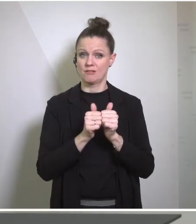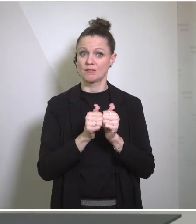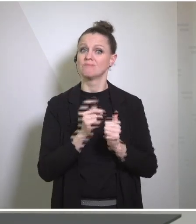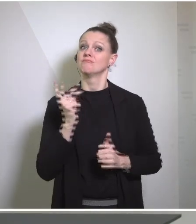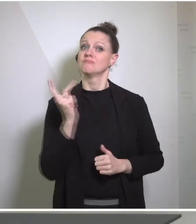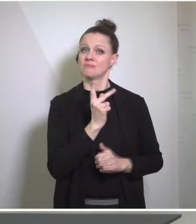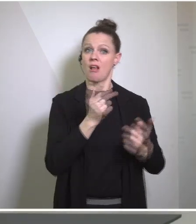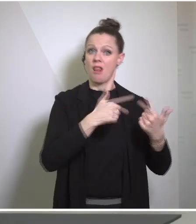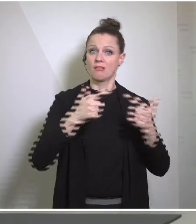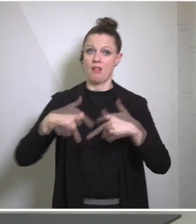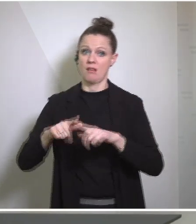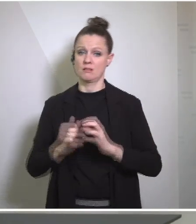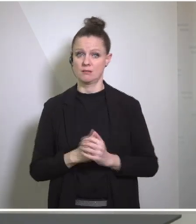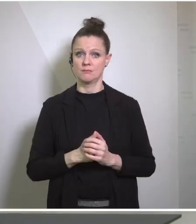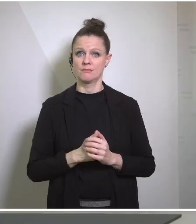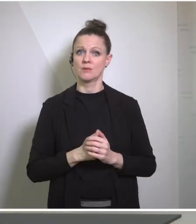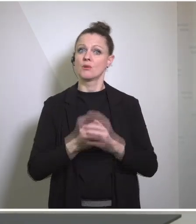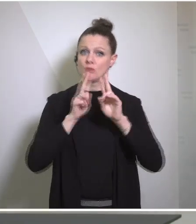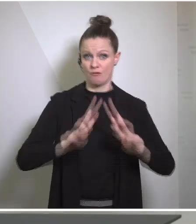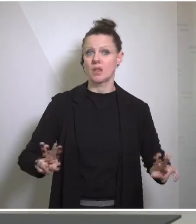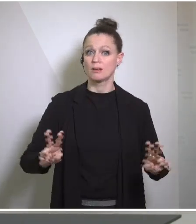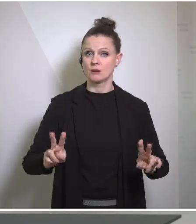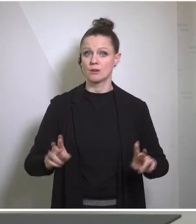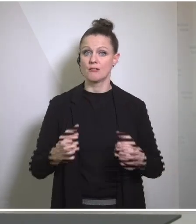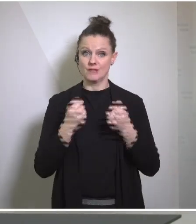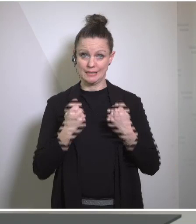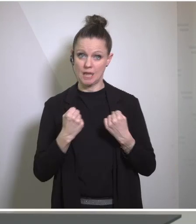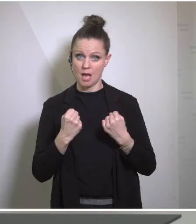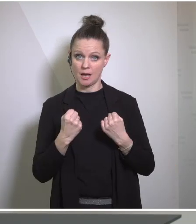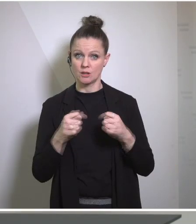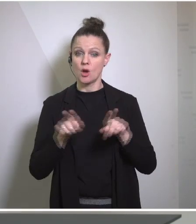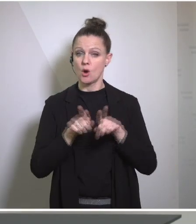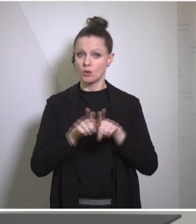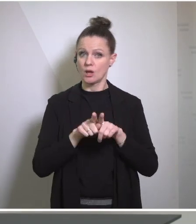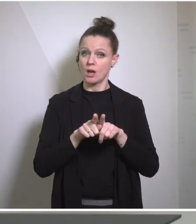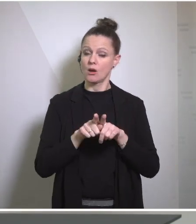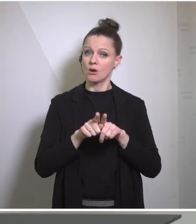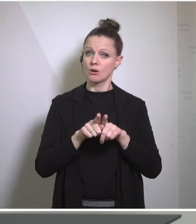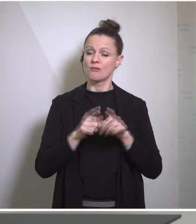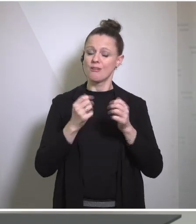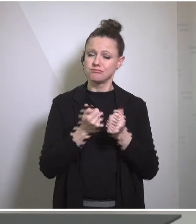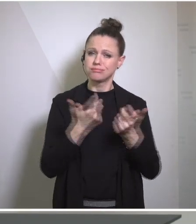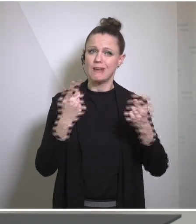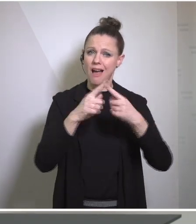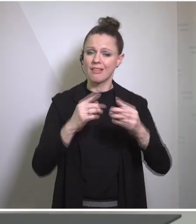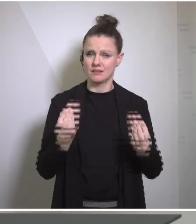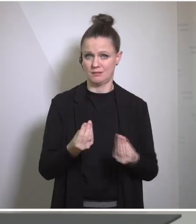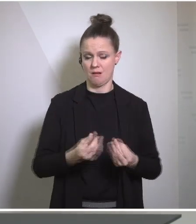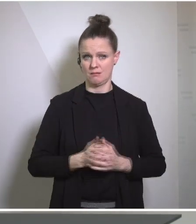a partnership for freedom, for security, for prosperity. In so many ways, in so many places